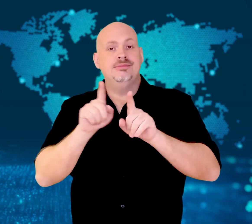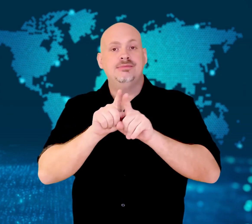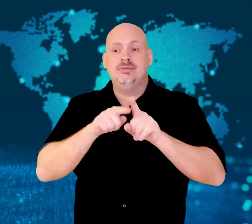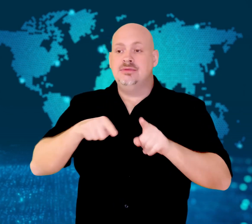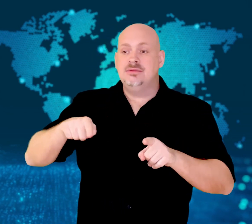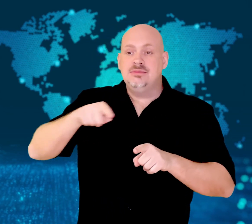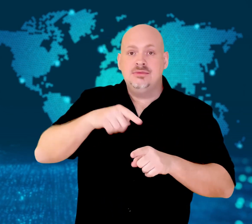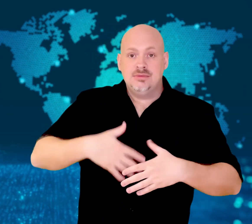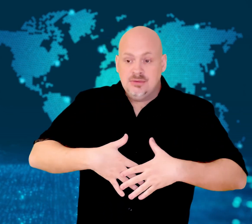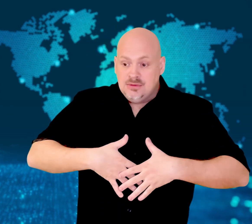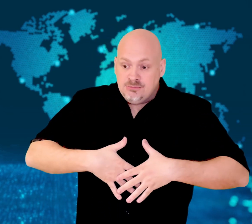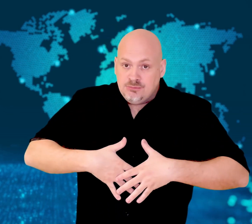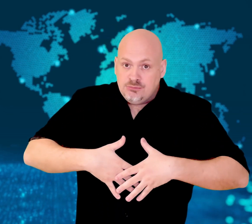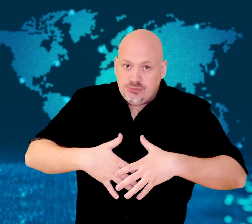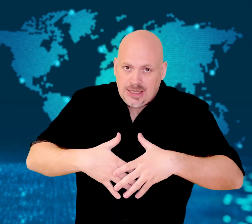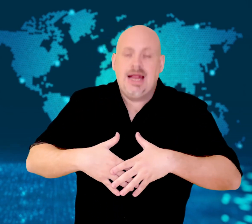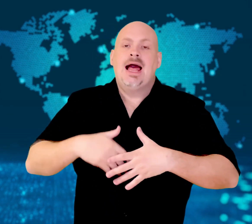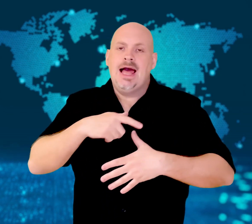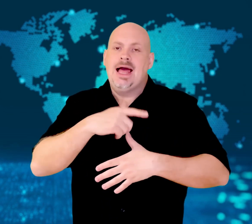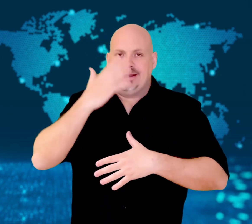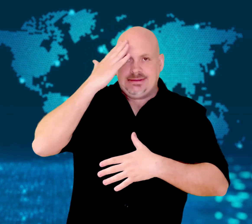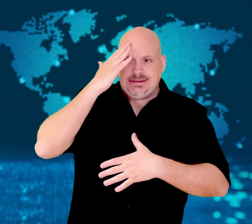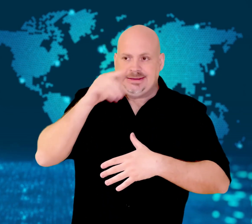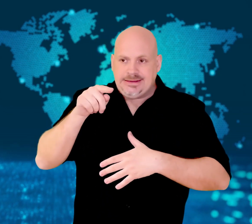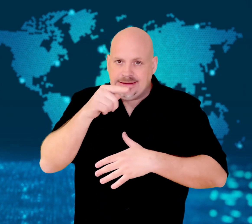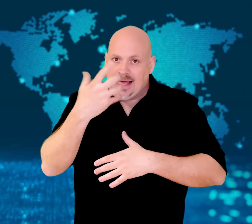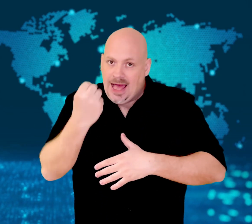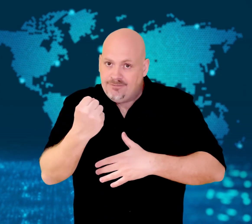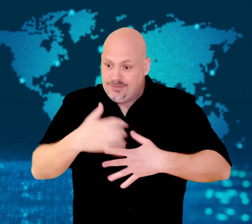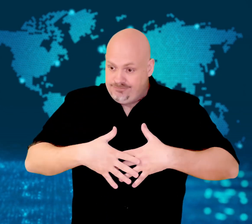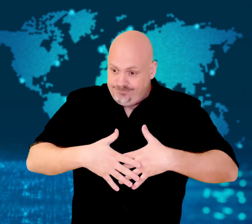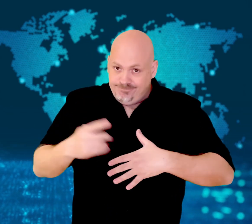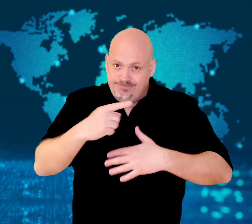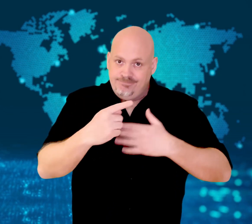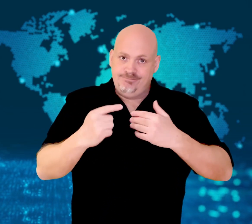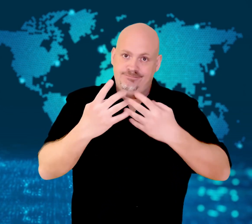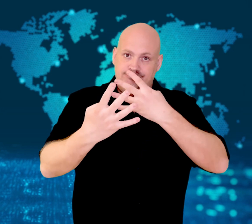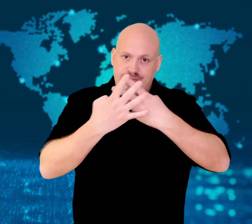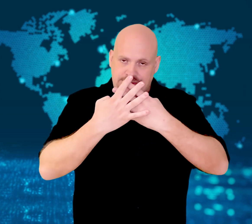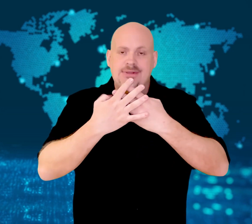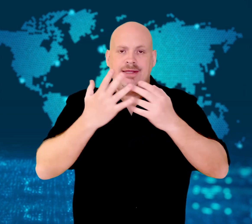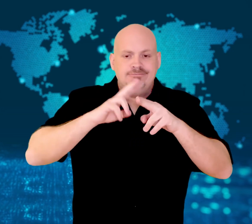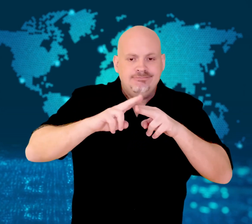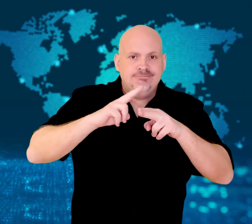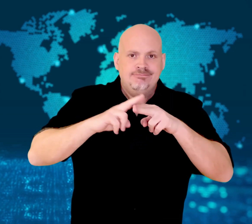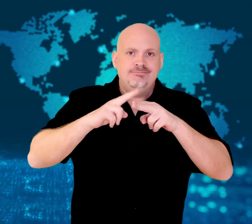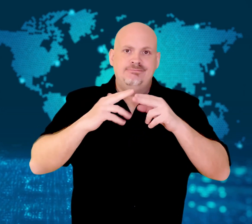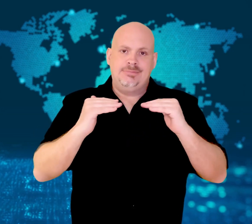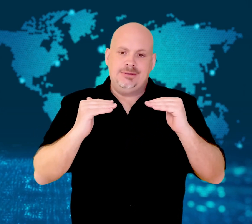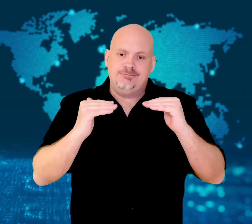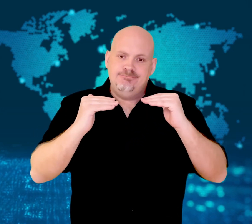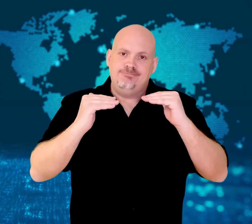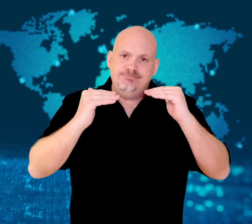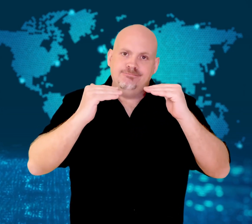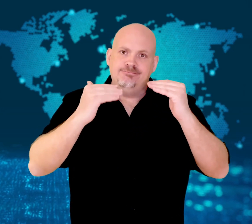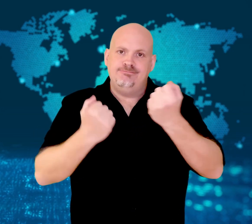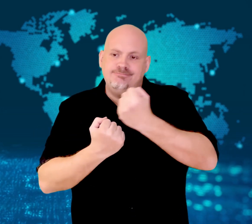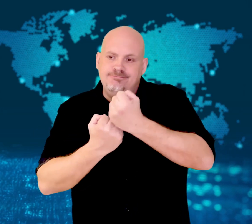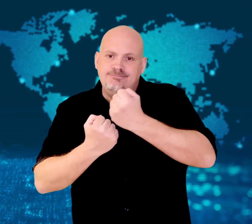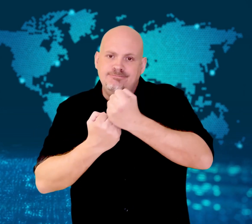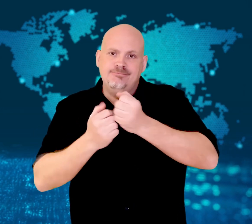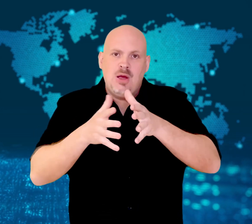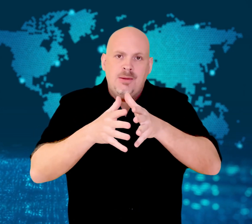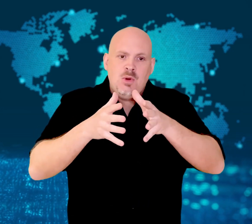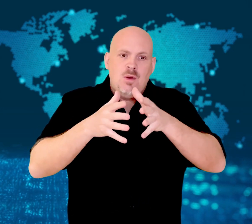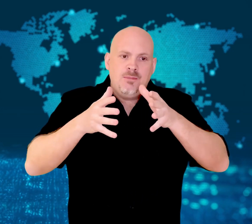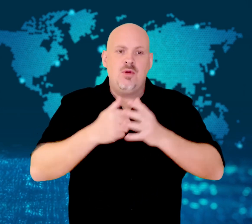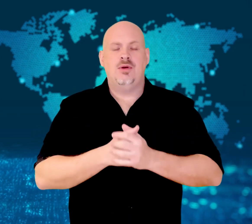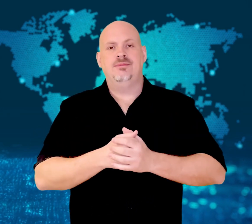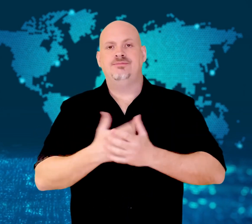Screening and medical specialists are made available